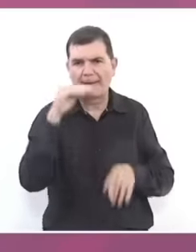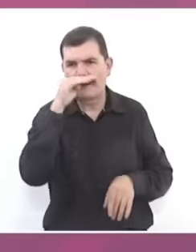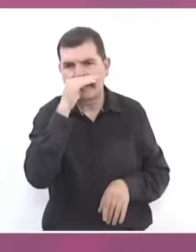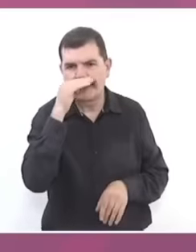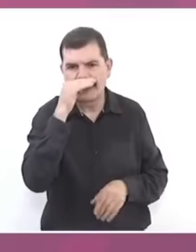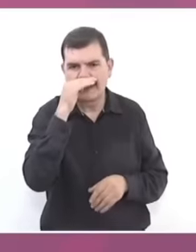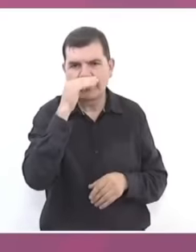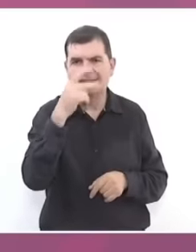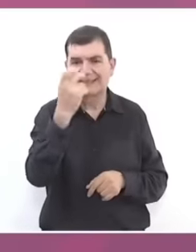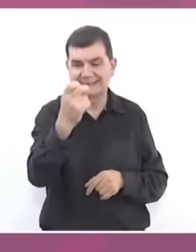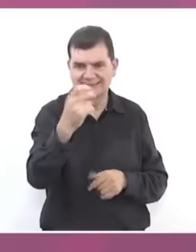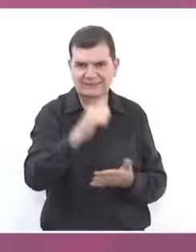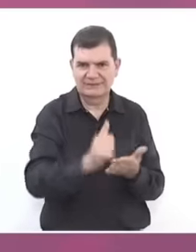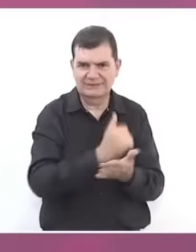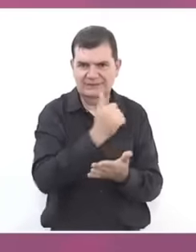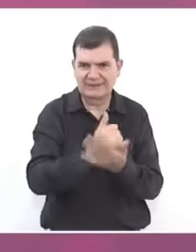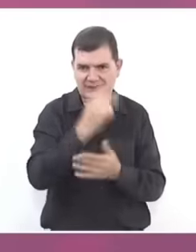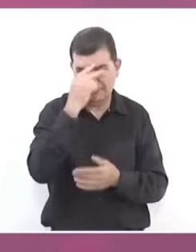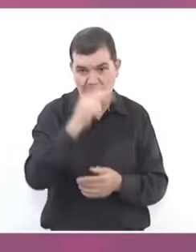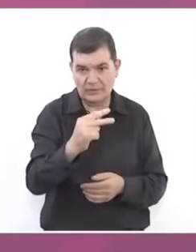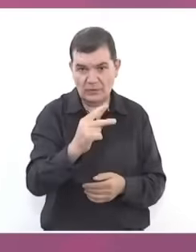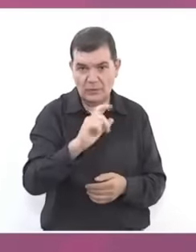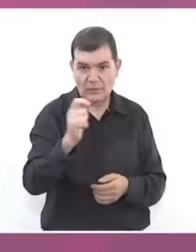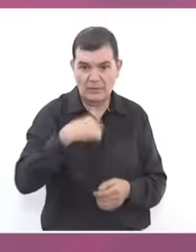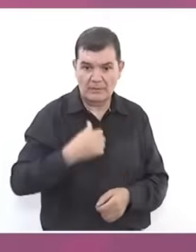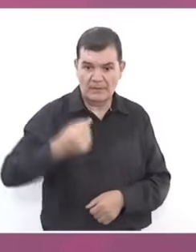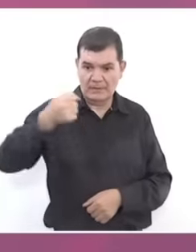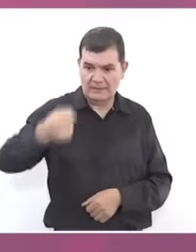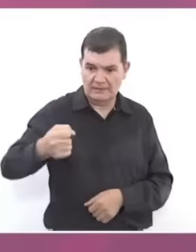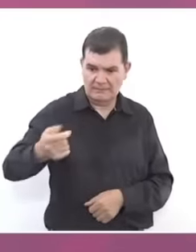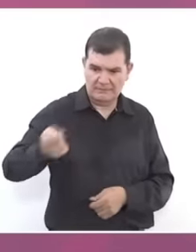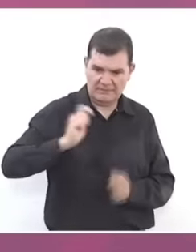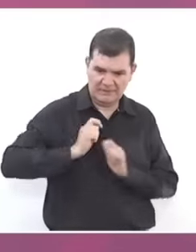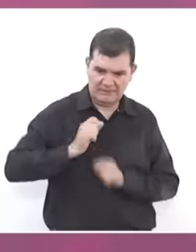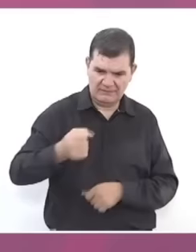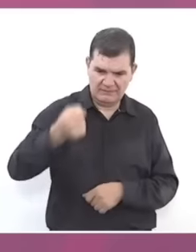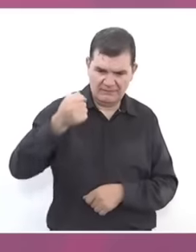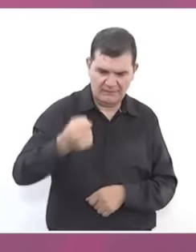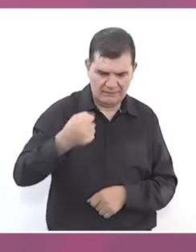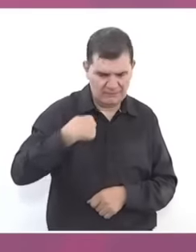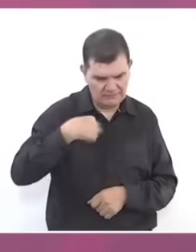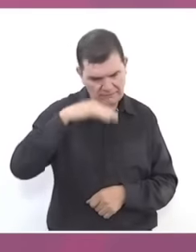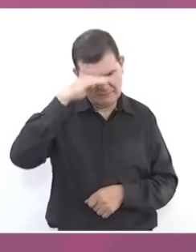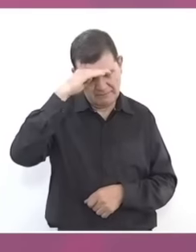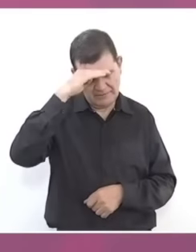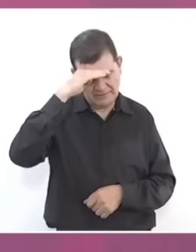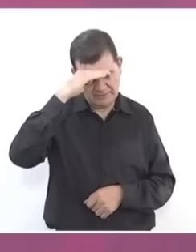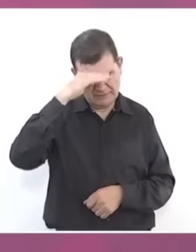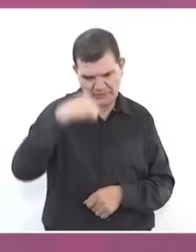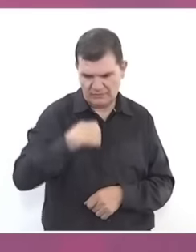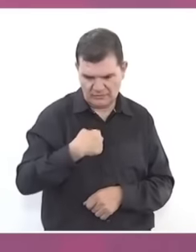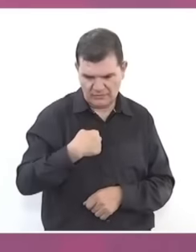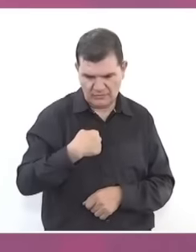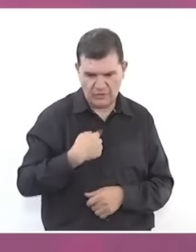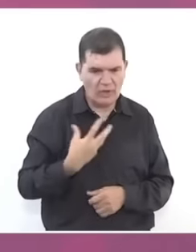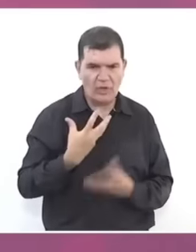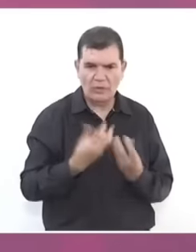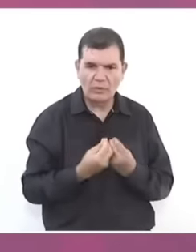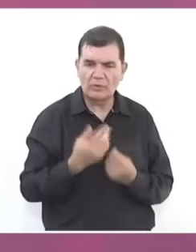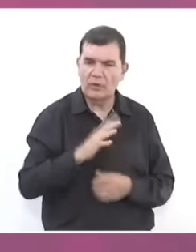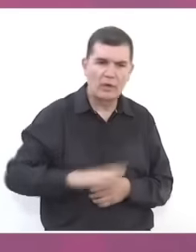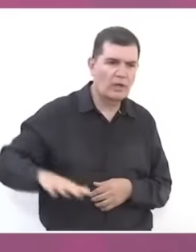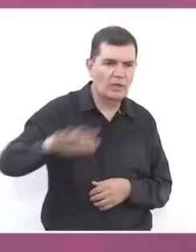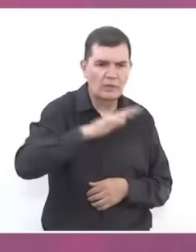and when he gave me the baton of Command I thought it's not my turn, it's up to all of us. and to all